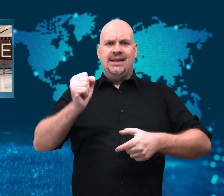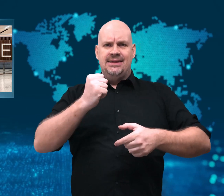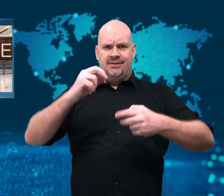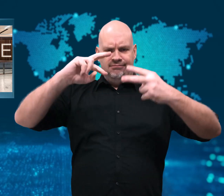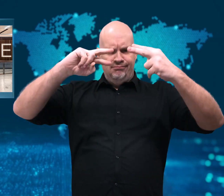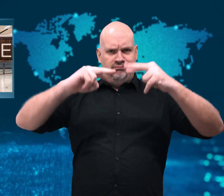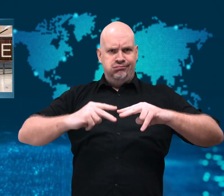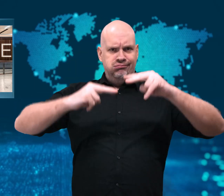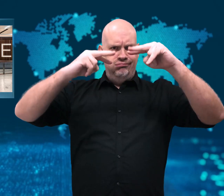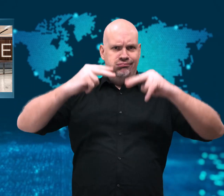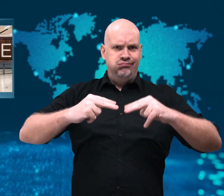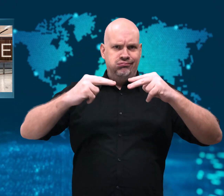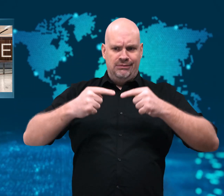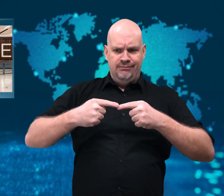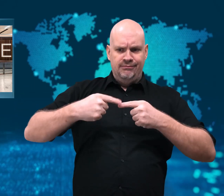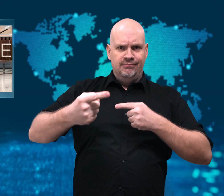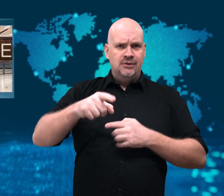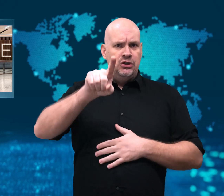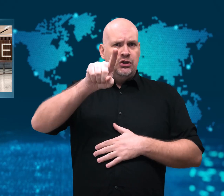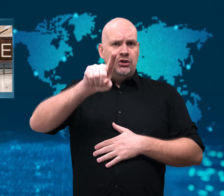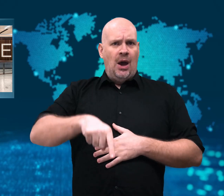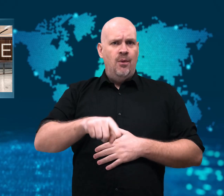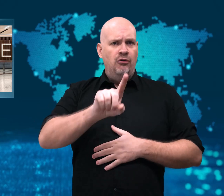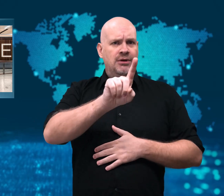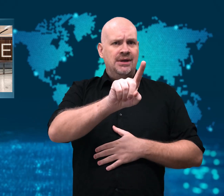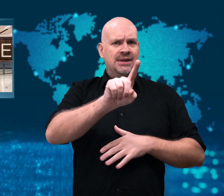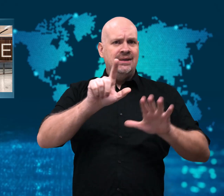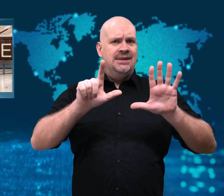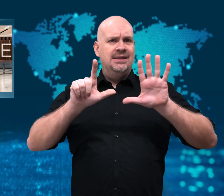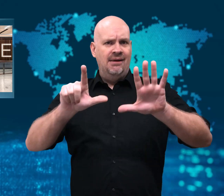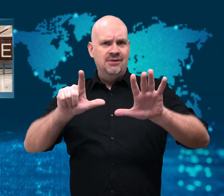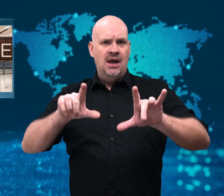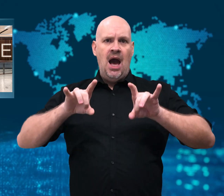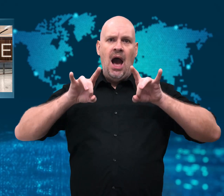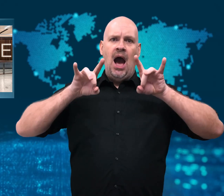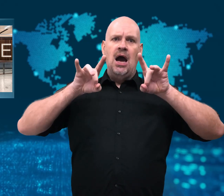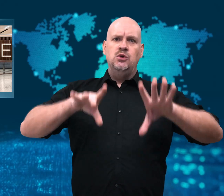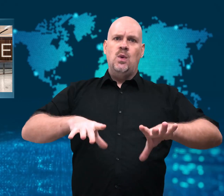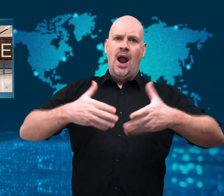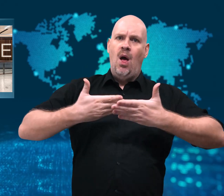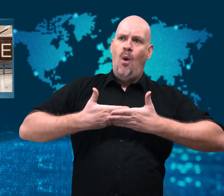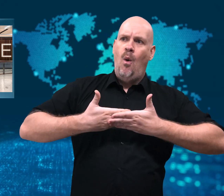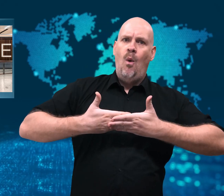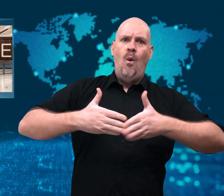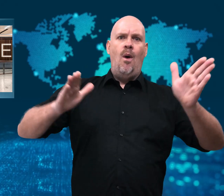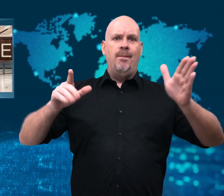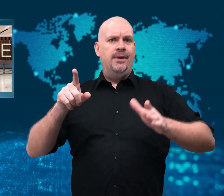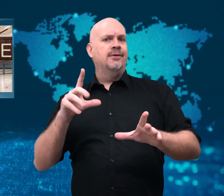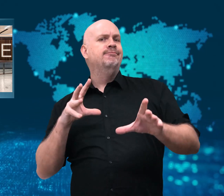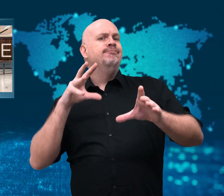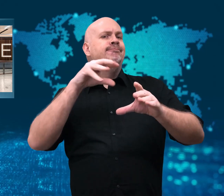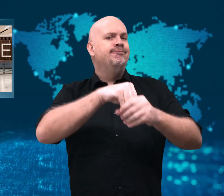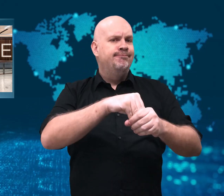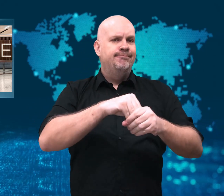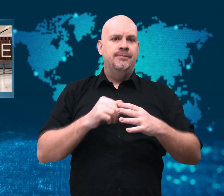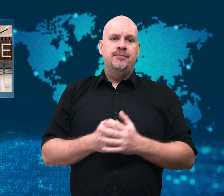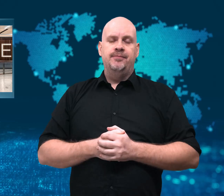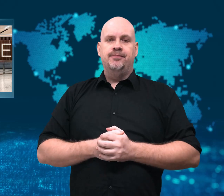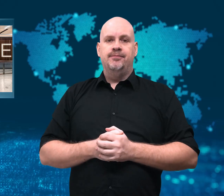the Australian Border Forces canceled Novak Djokovic’s visa due